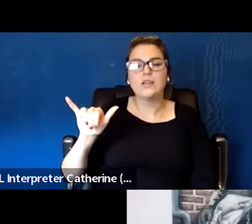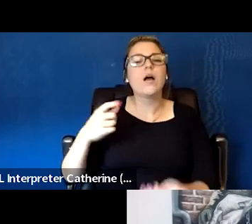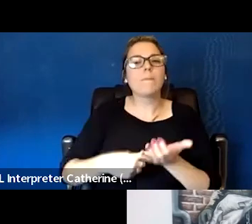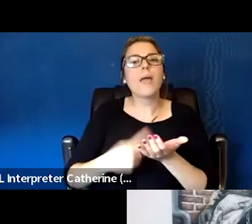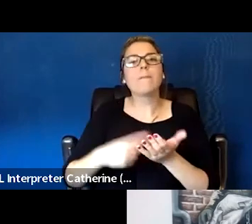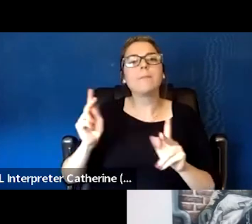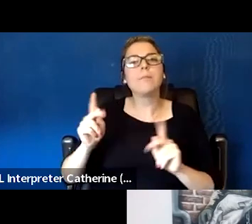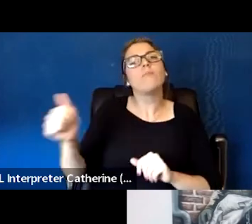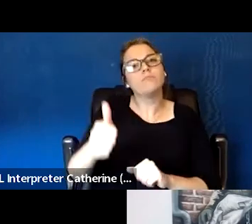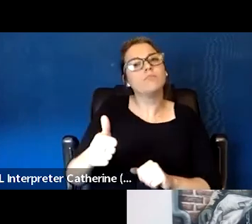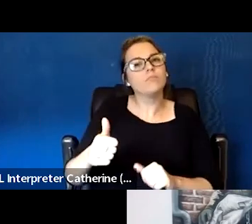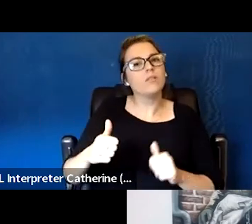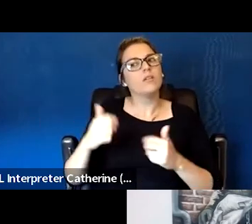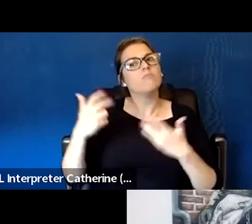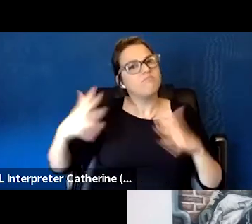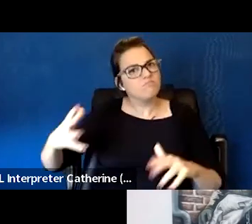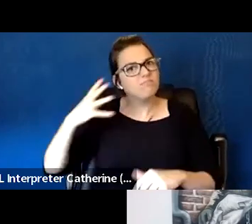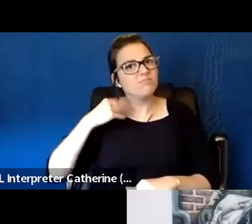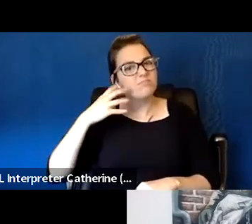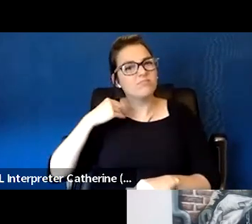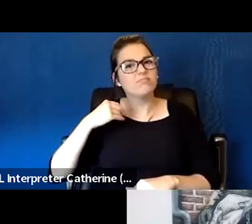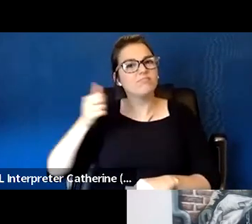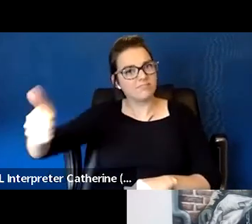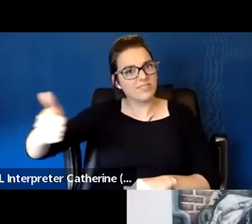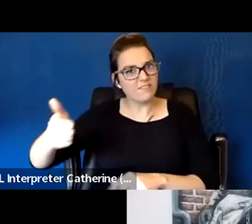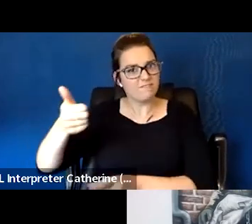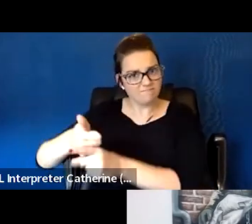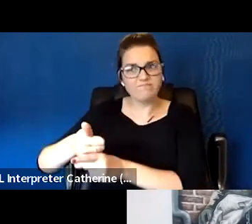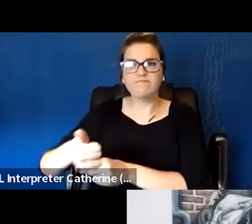is equipping those people for whatever involvement